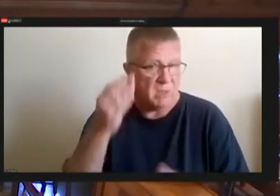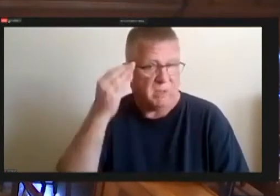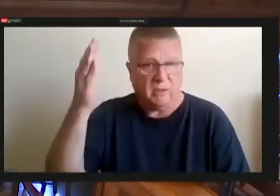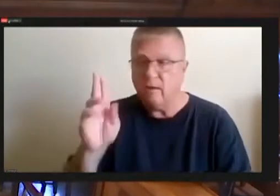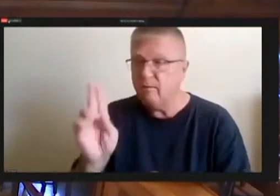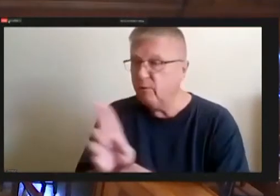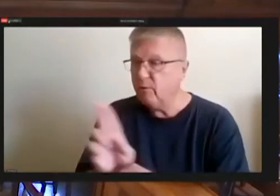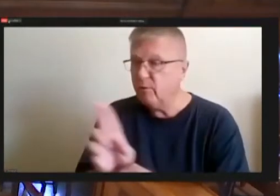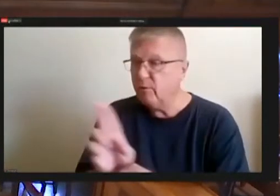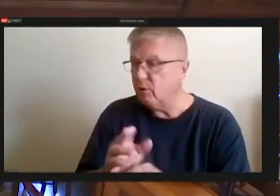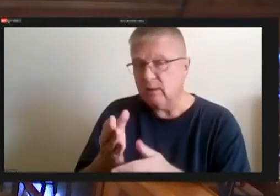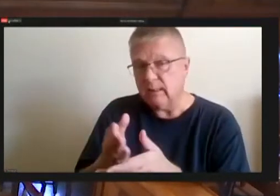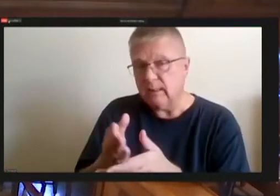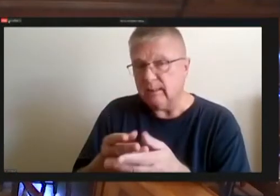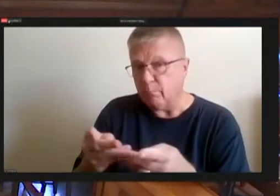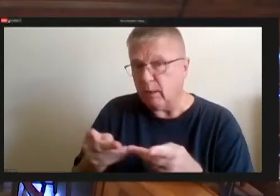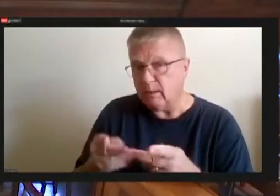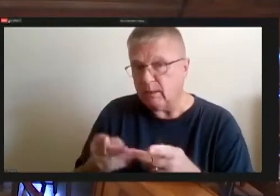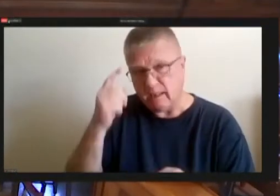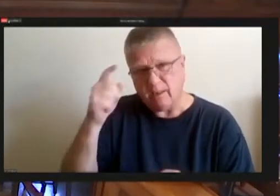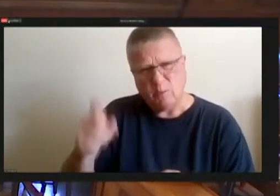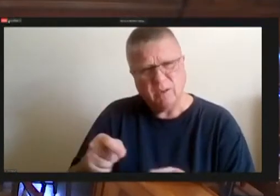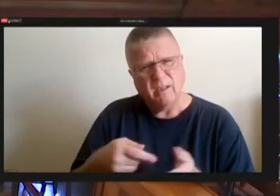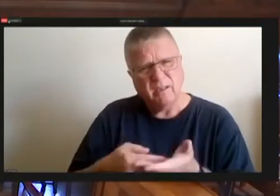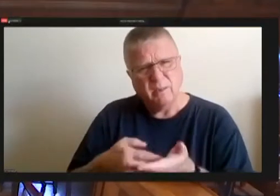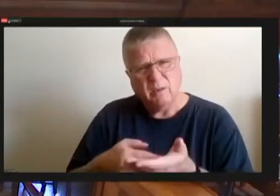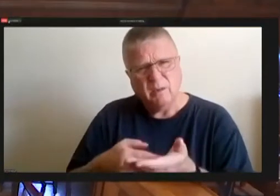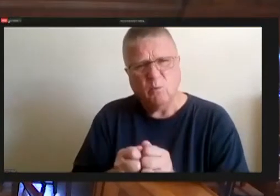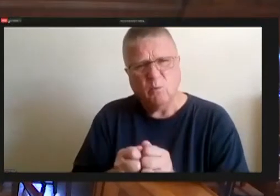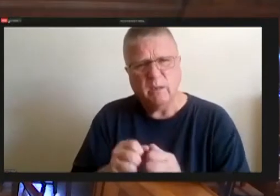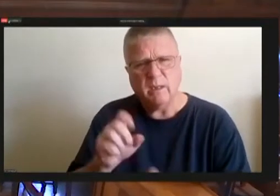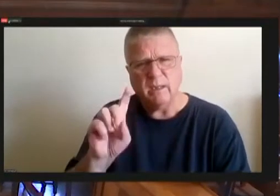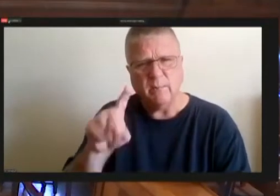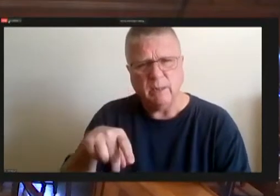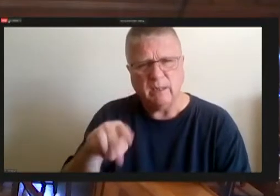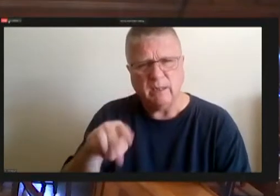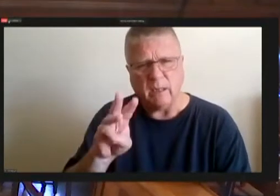I think we should have some conversation with DPW before putting these kinds of things in,